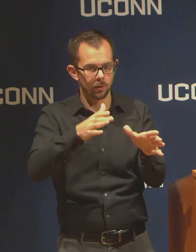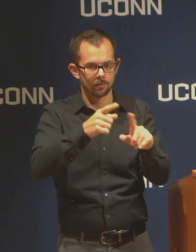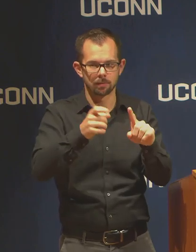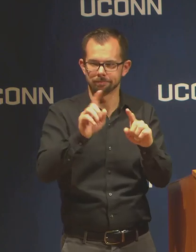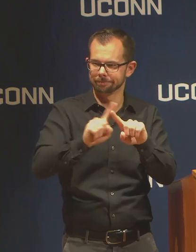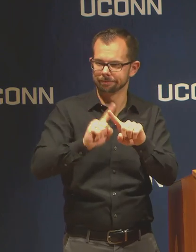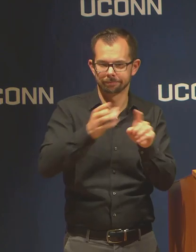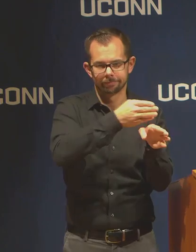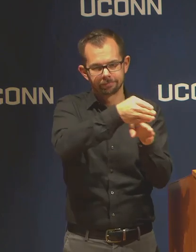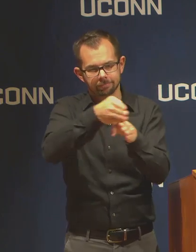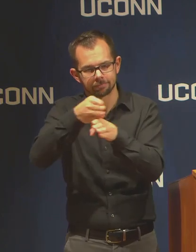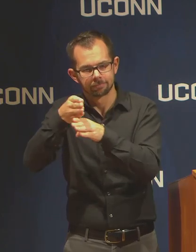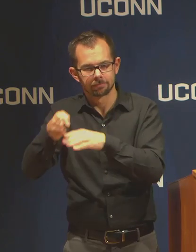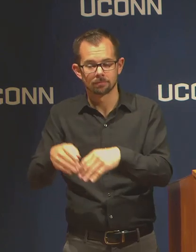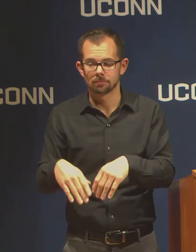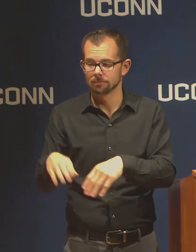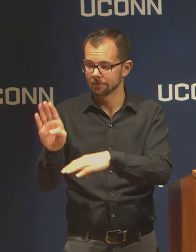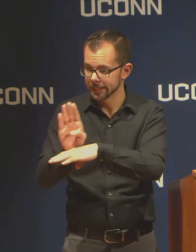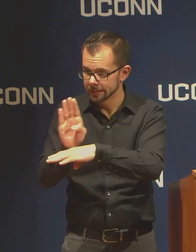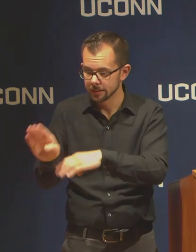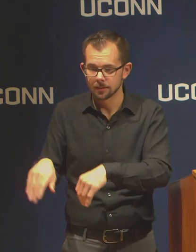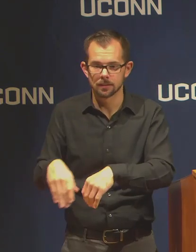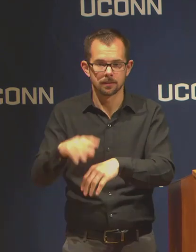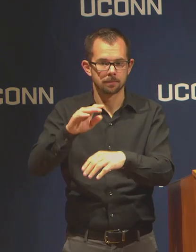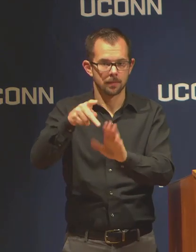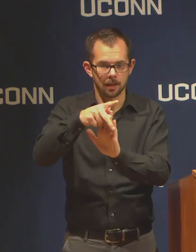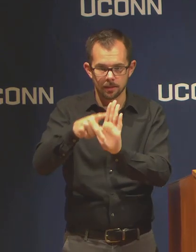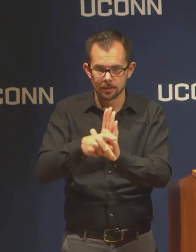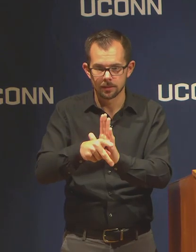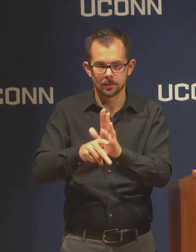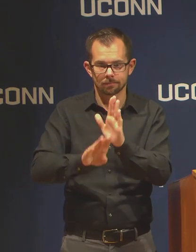from business to policy